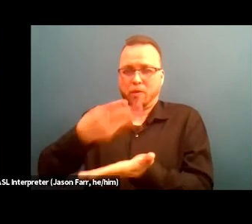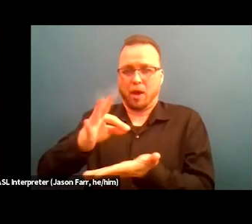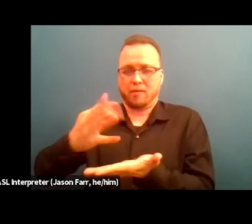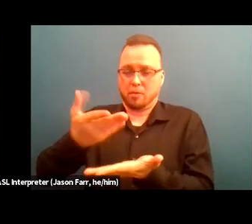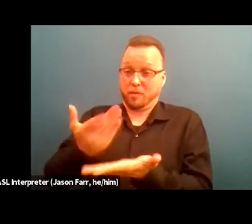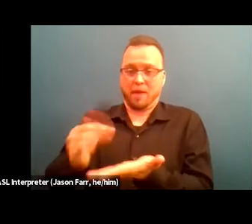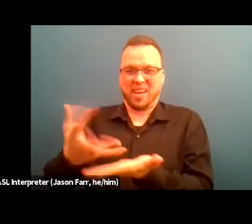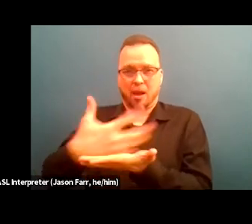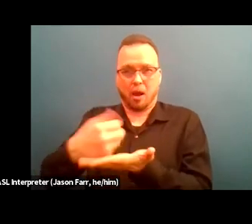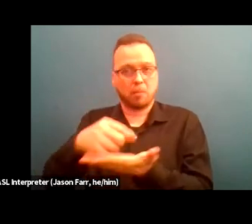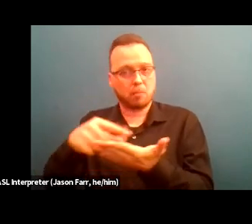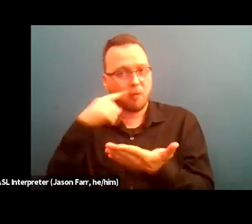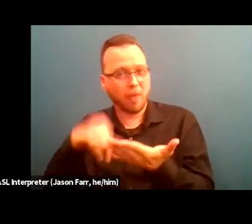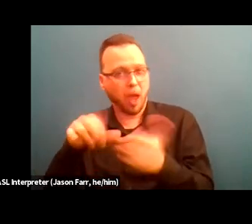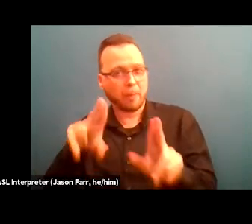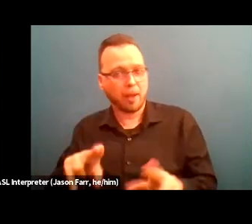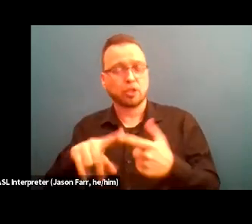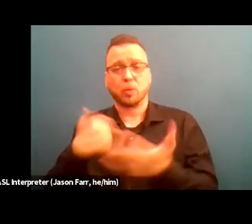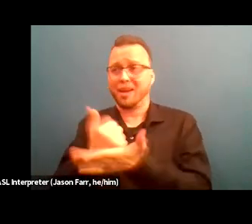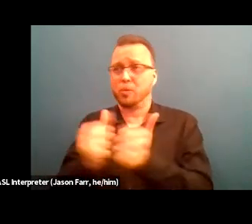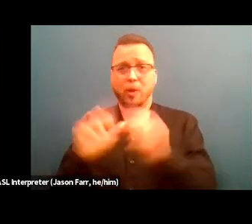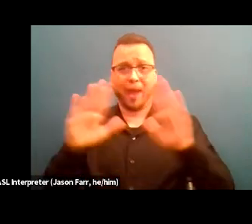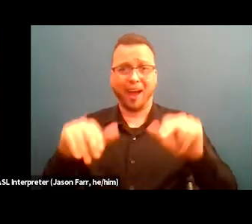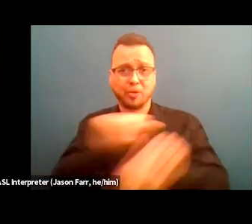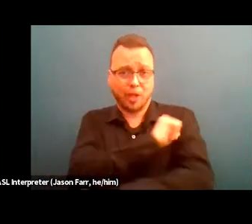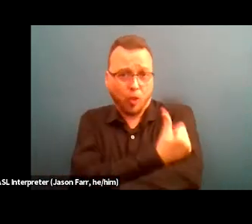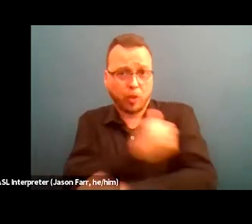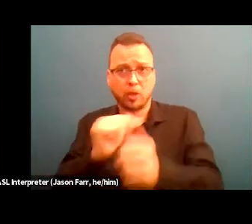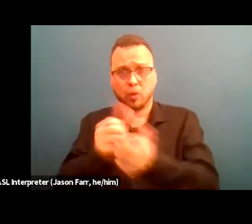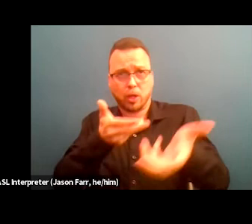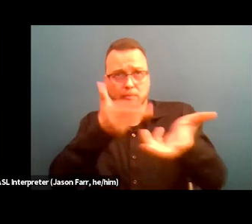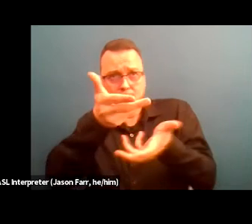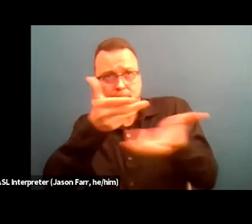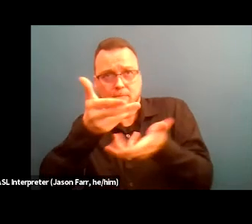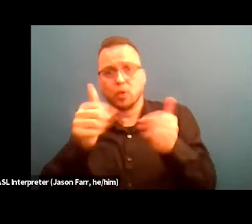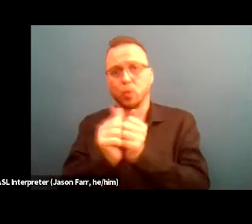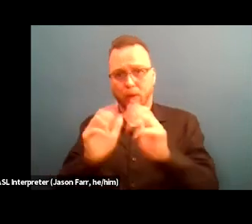And we assist them with the housing authority, with communication, with housing authority,